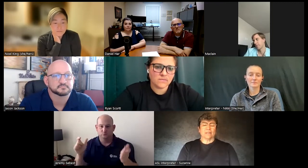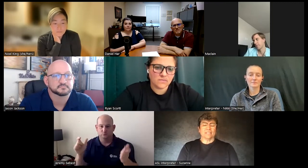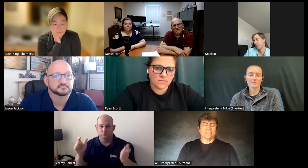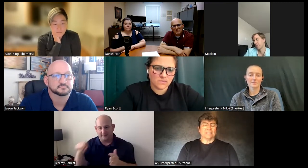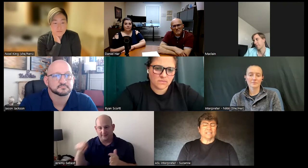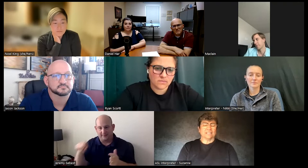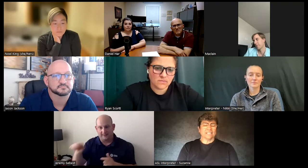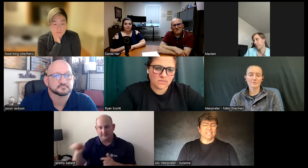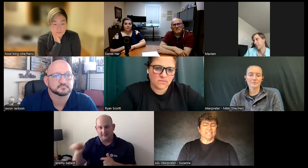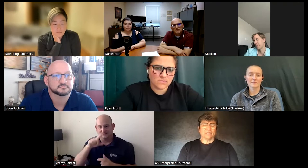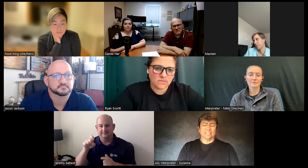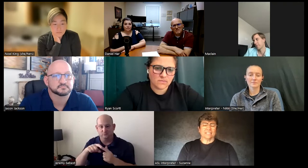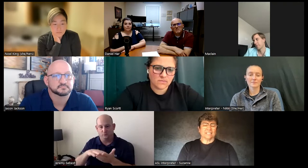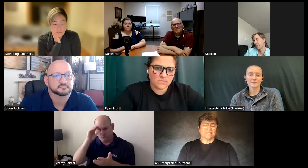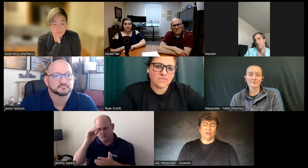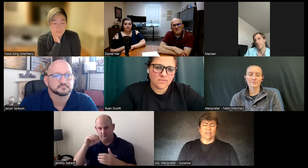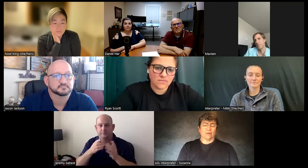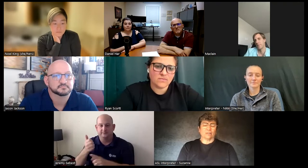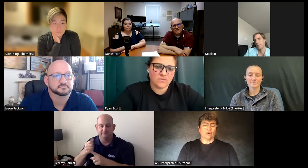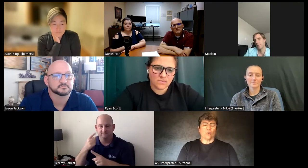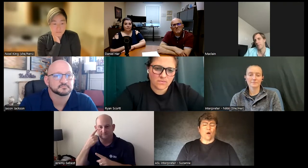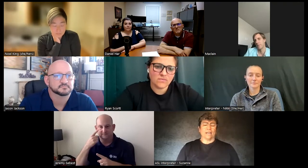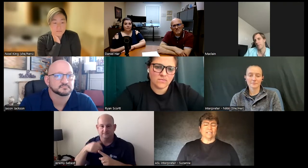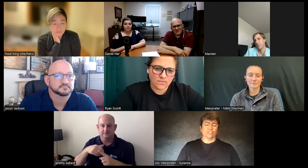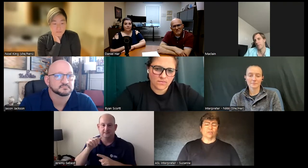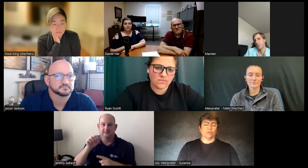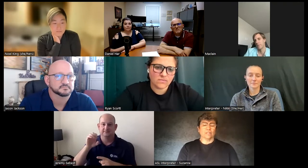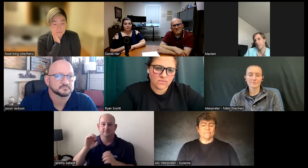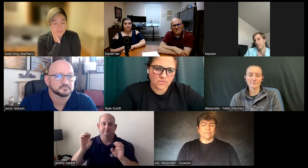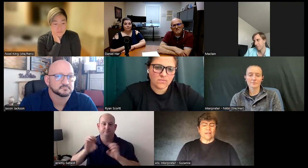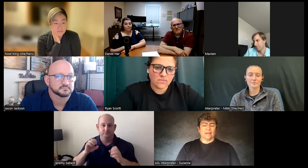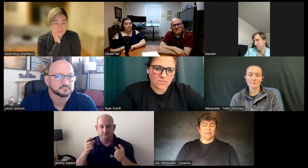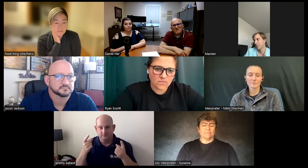disabilities in America are so wide and general